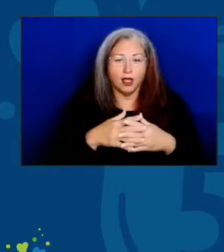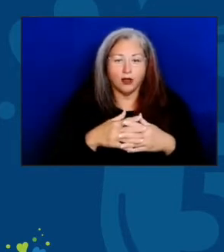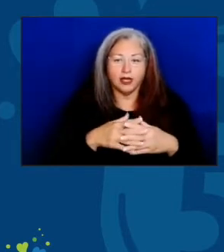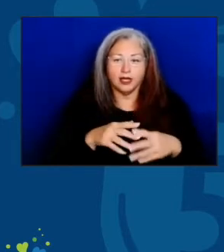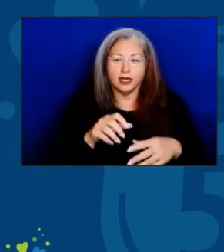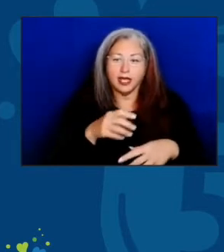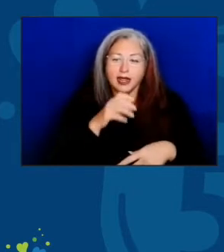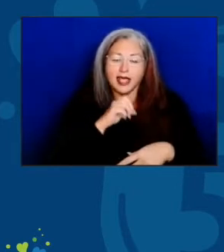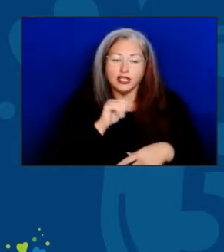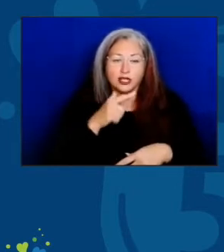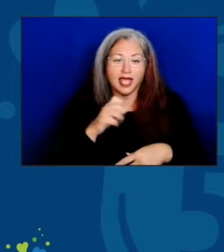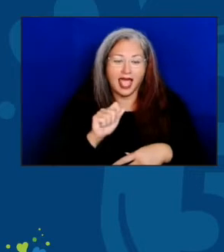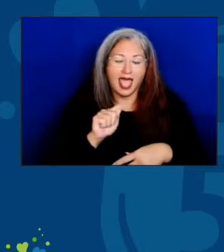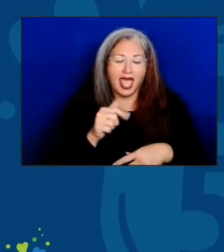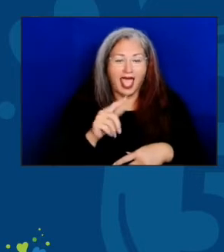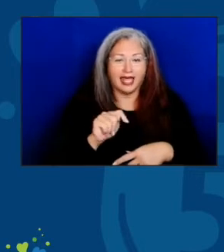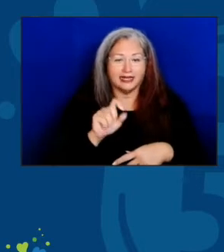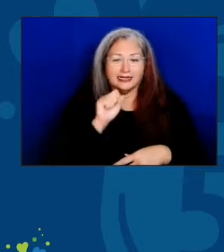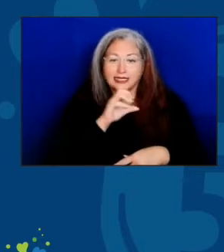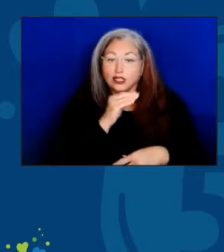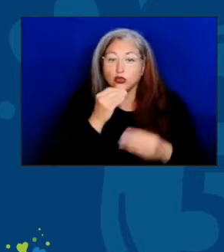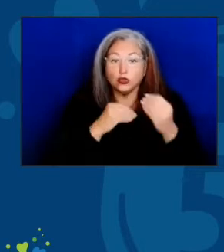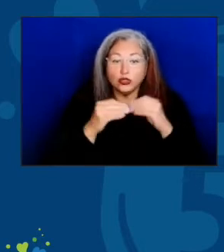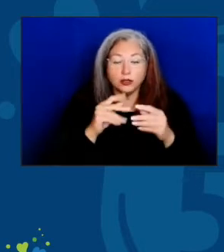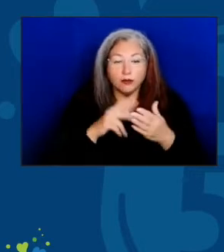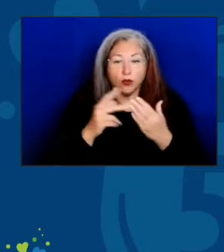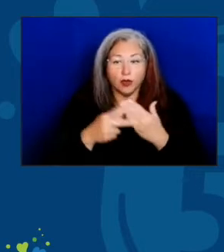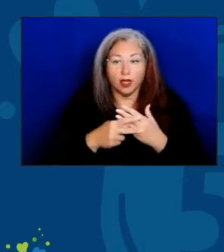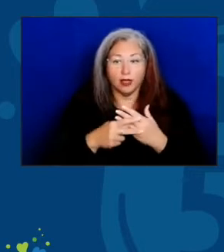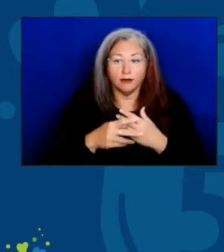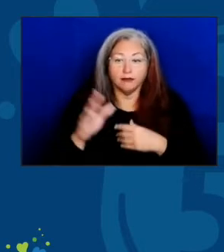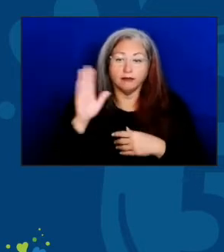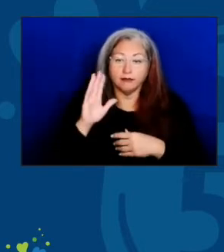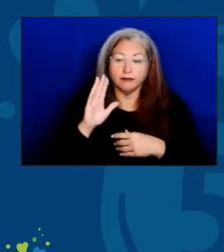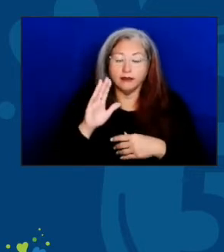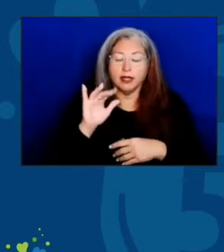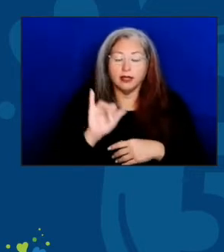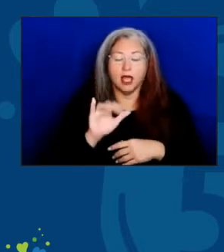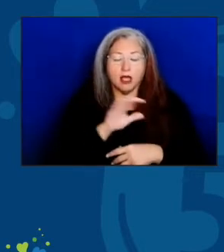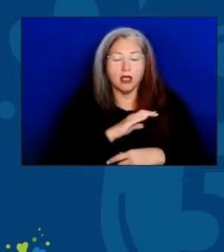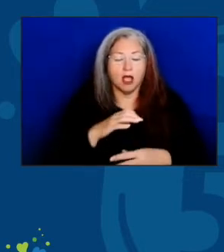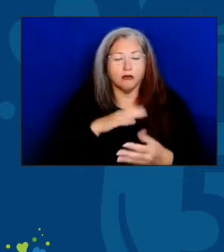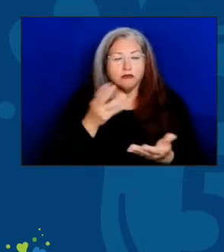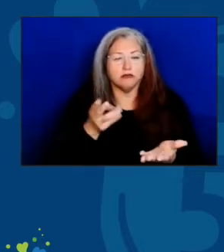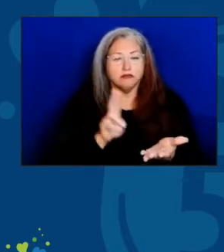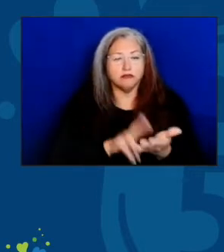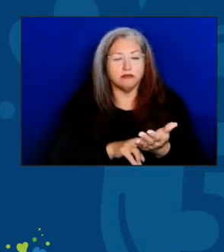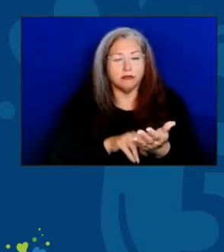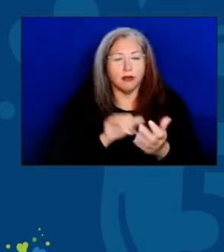In 1972, Congress authorized a permanent program from what had been at first,